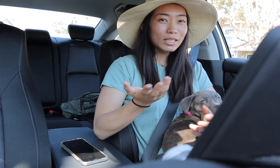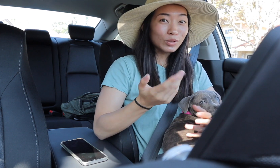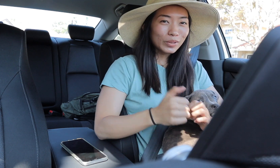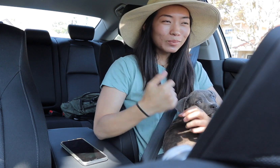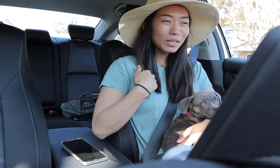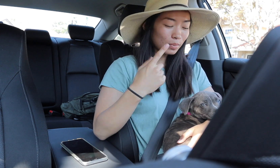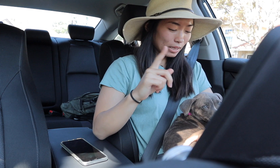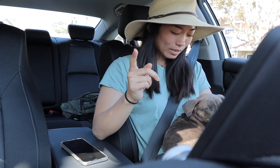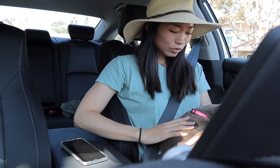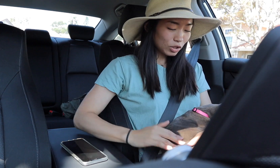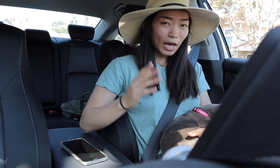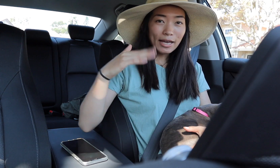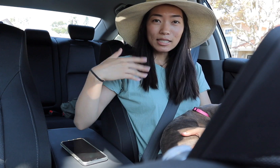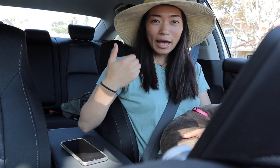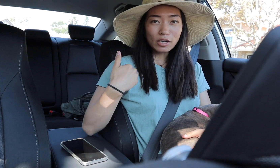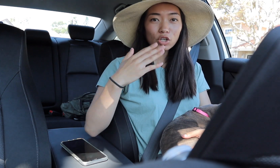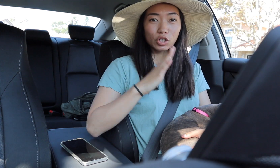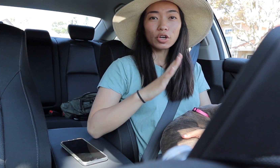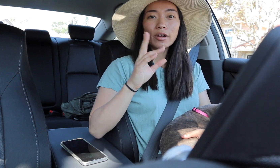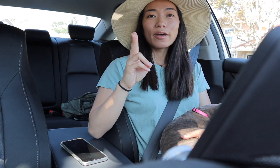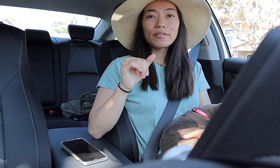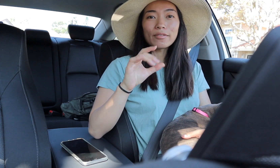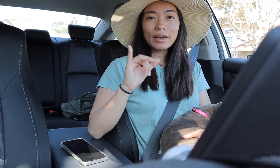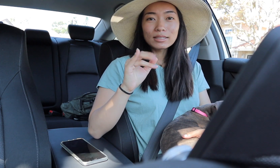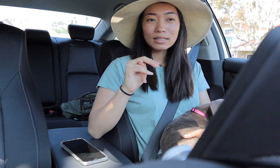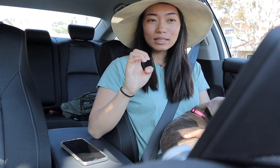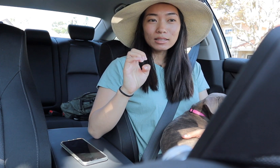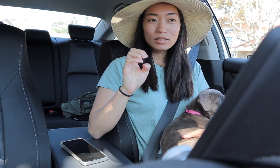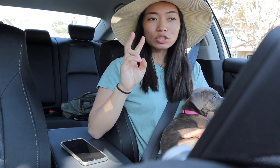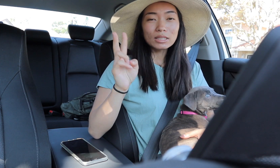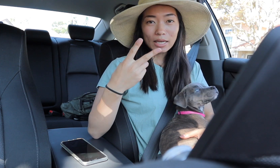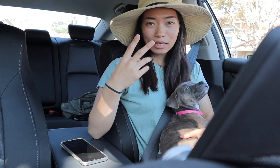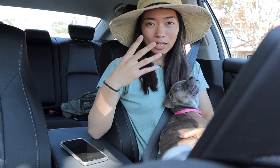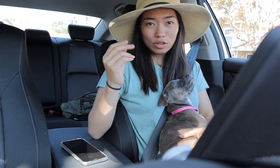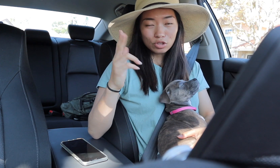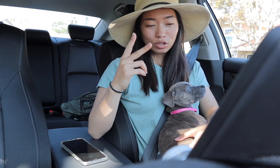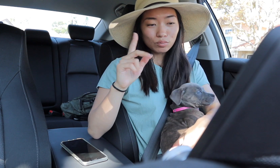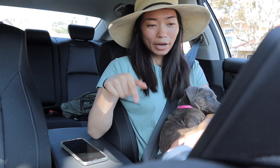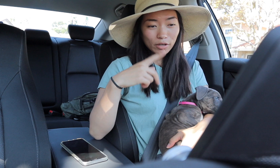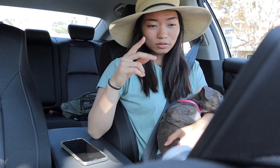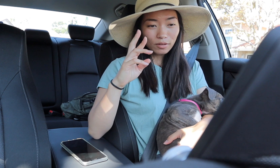here with me but she hasn't had her vaccines- her second and third round of